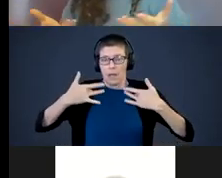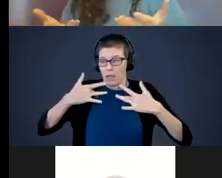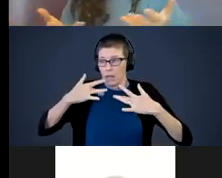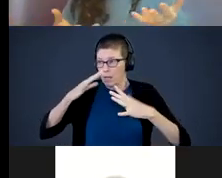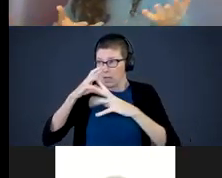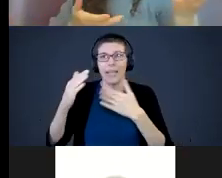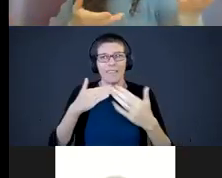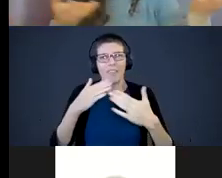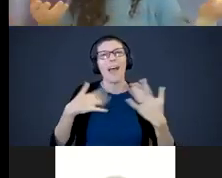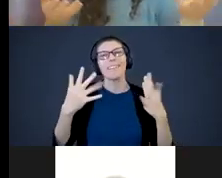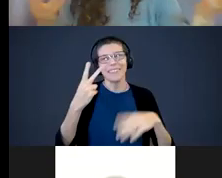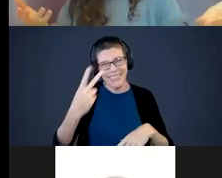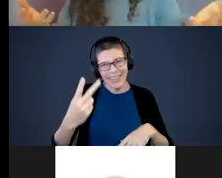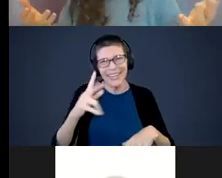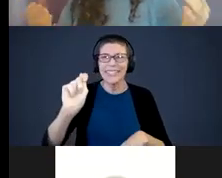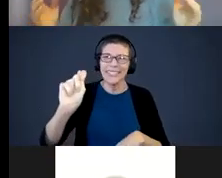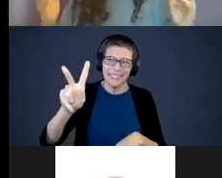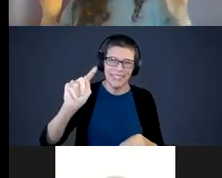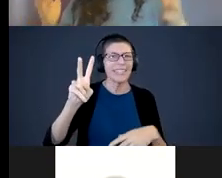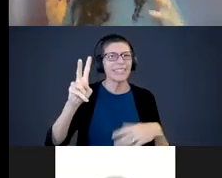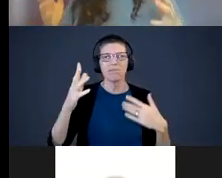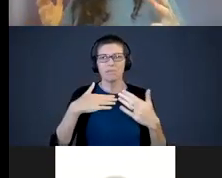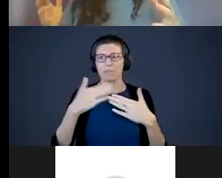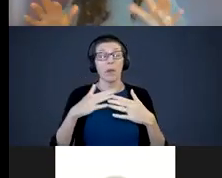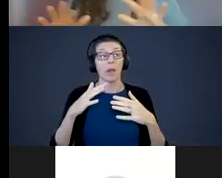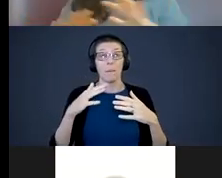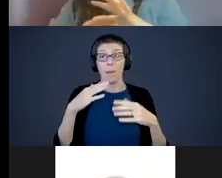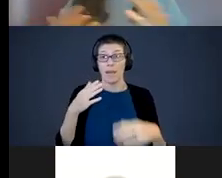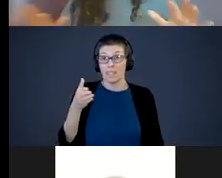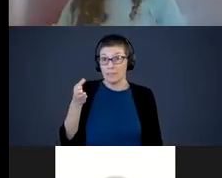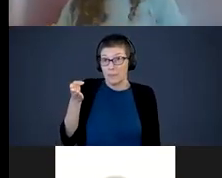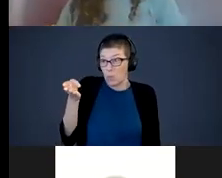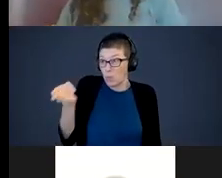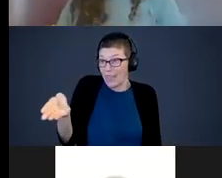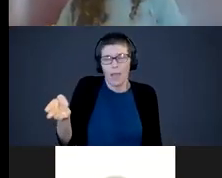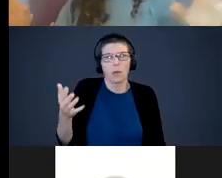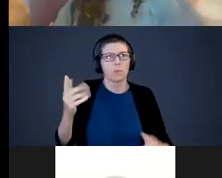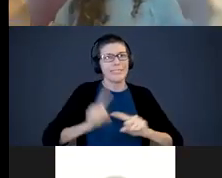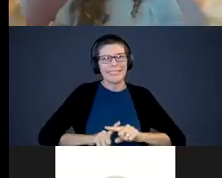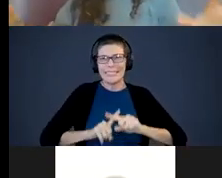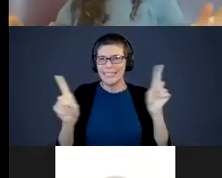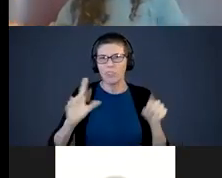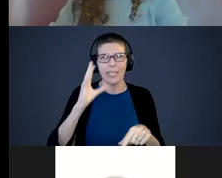seen animals on tv. But being there was a totally difference experience seeing them in the wild.